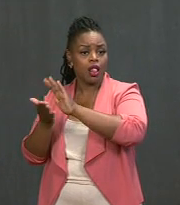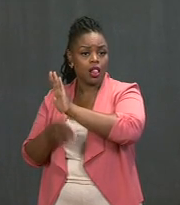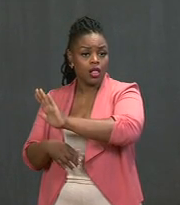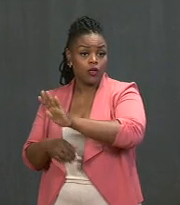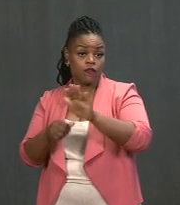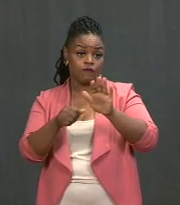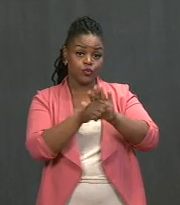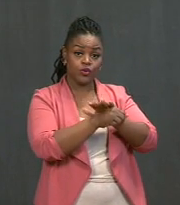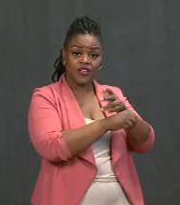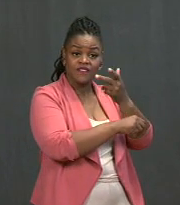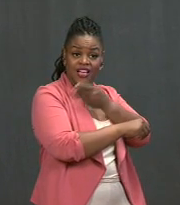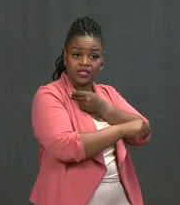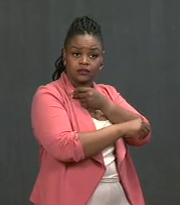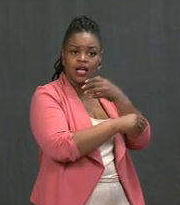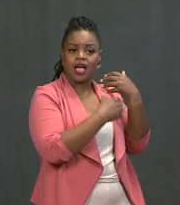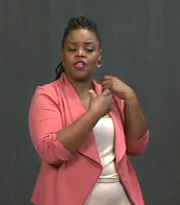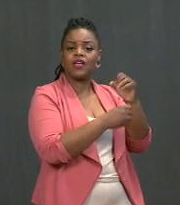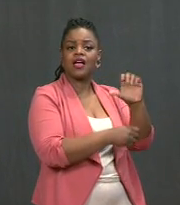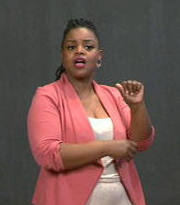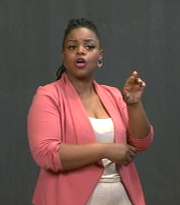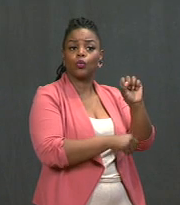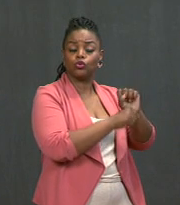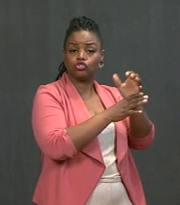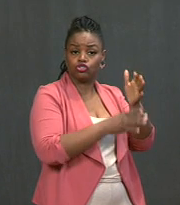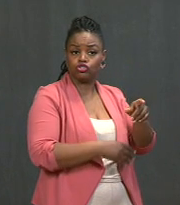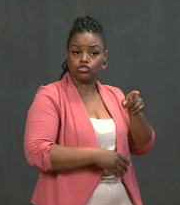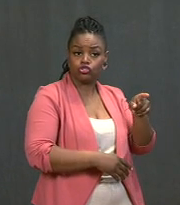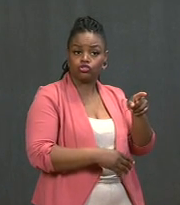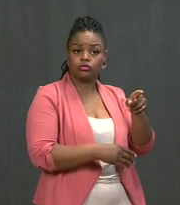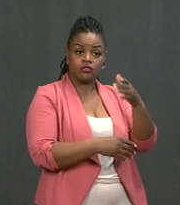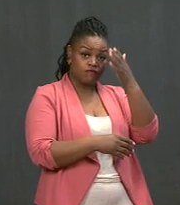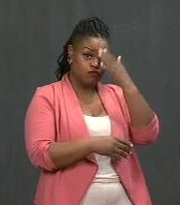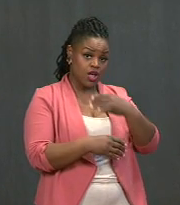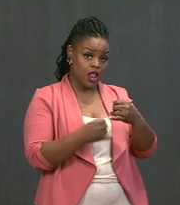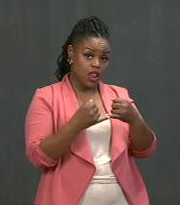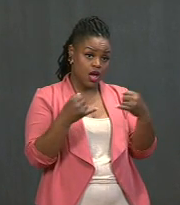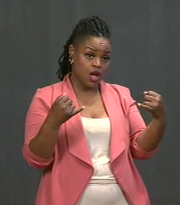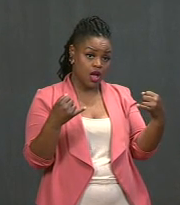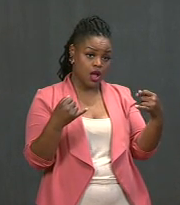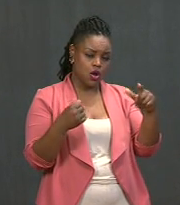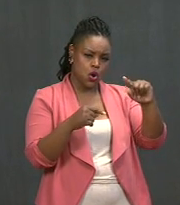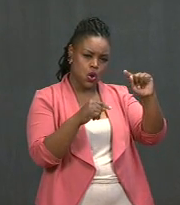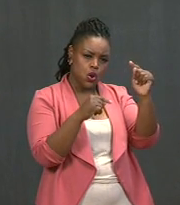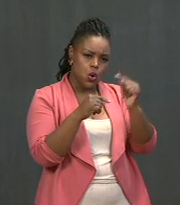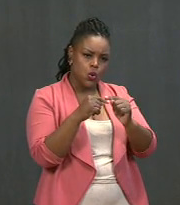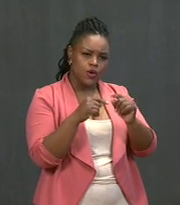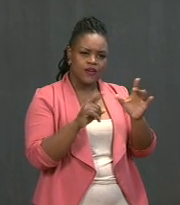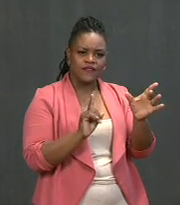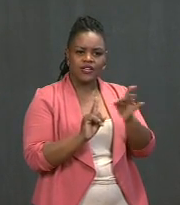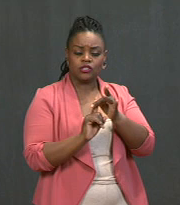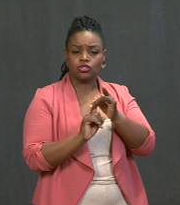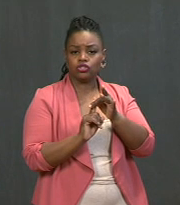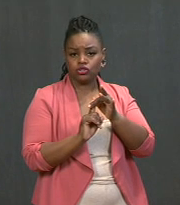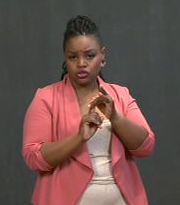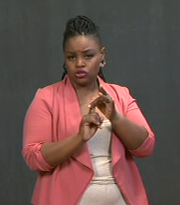healthcare workers on the frontlines had an extremely low infections rate, less than two-tenths of one percent,